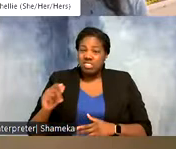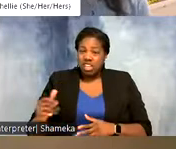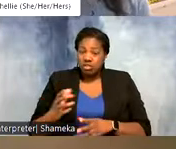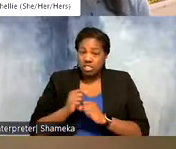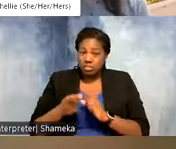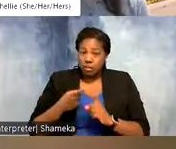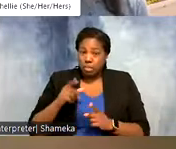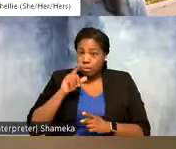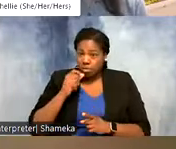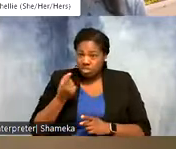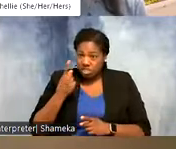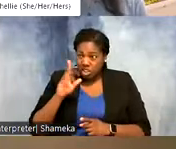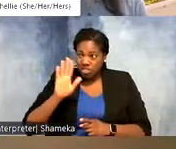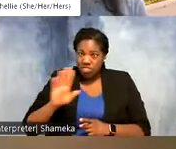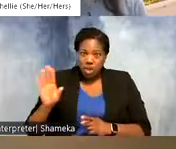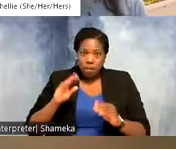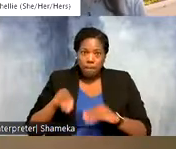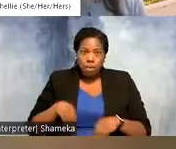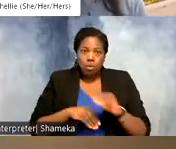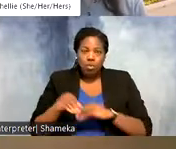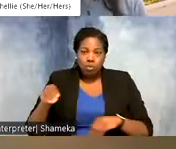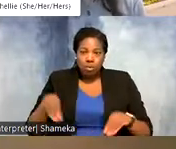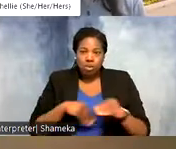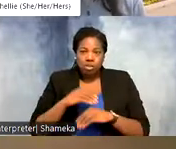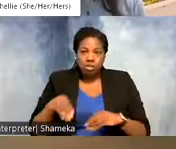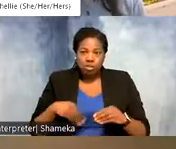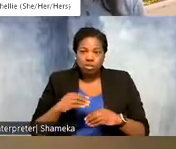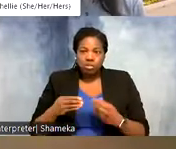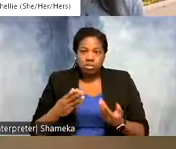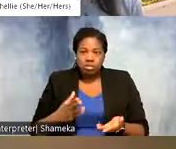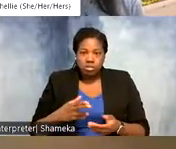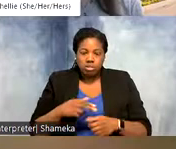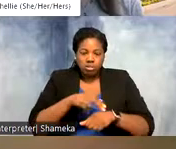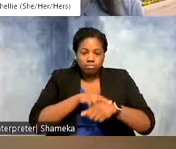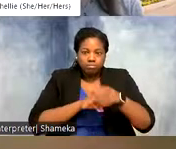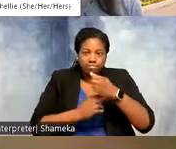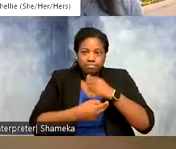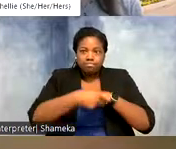and understanding their movements was by banding them, putting a little metal band on their leg,